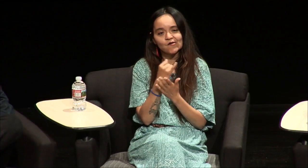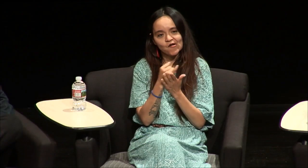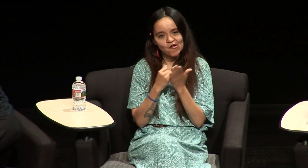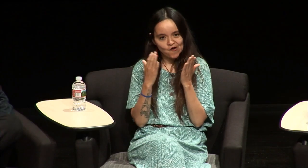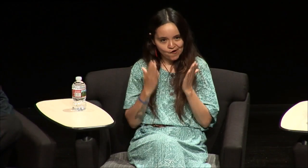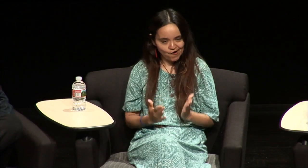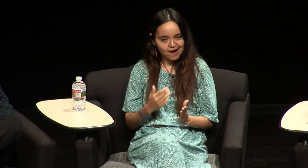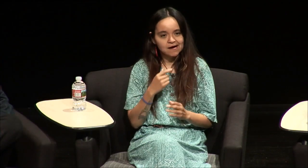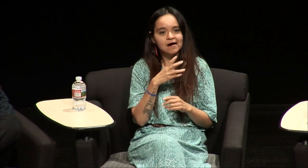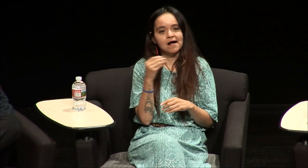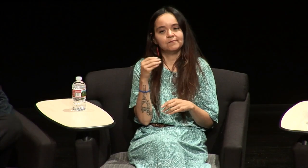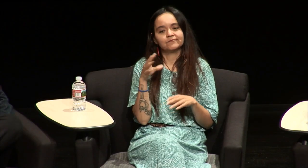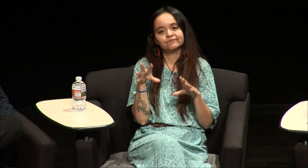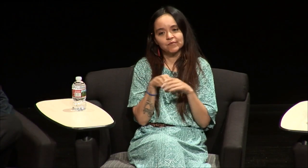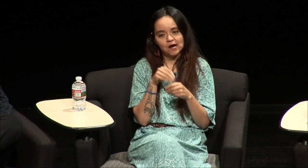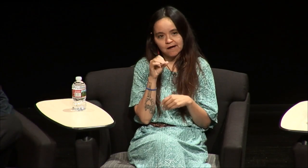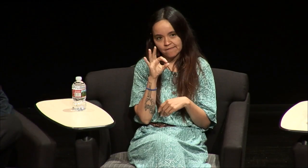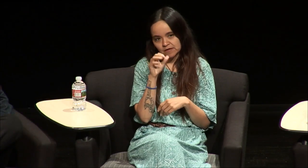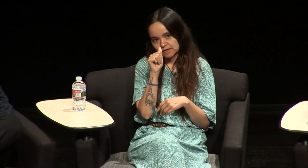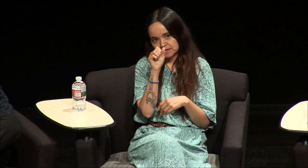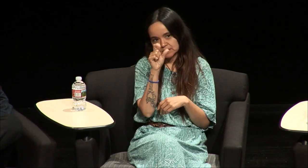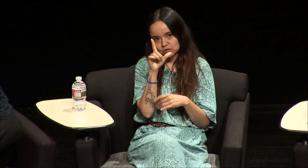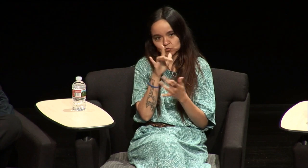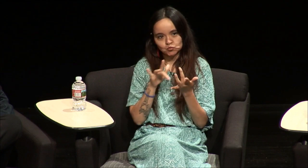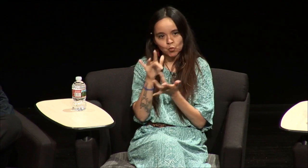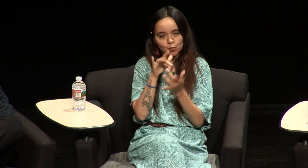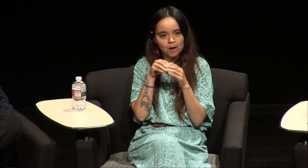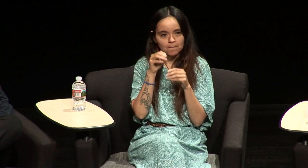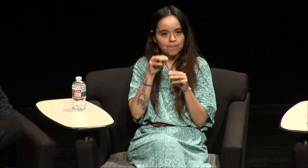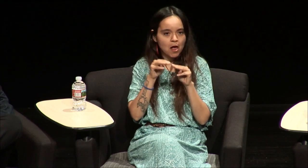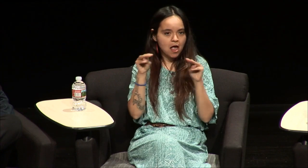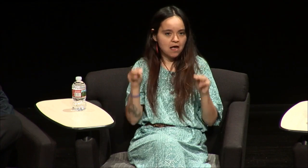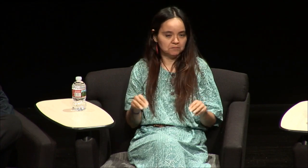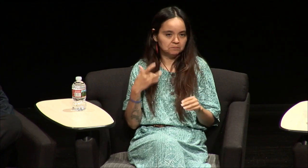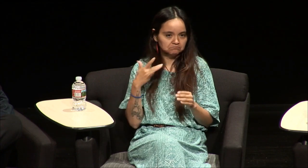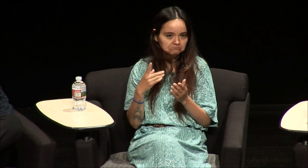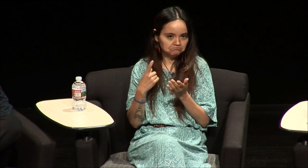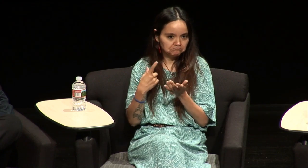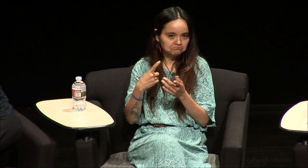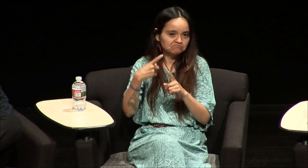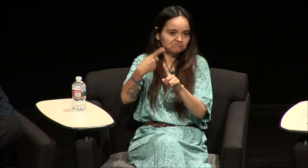I'm an artist I'm also involved with ASL tours for